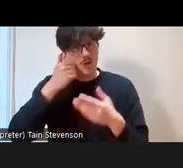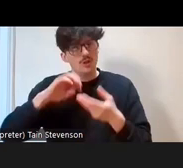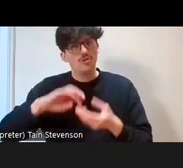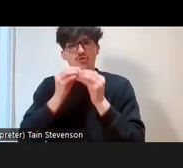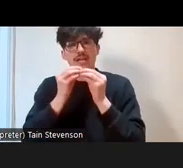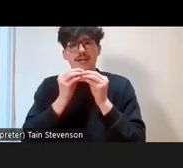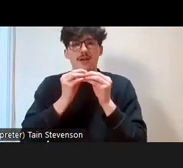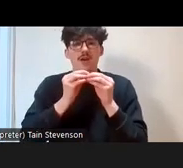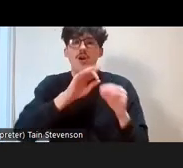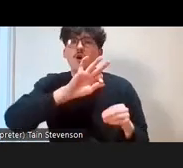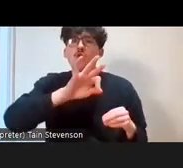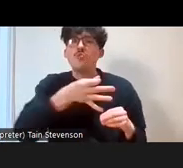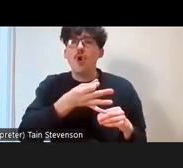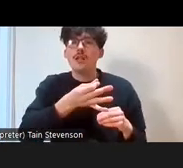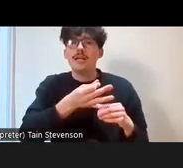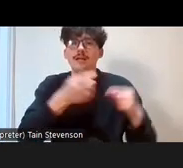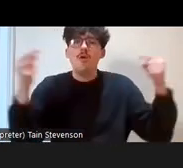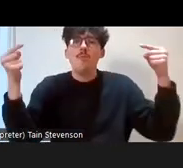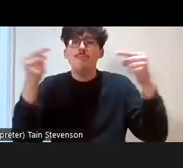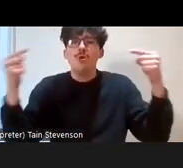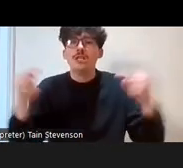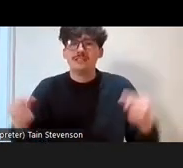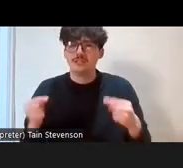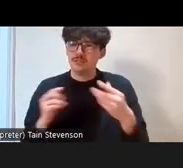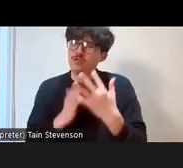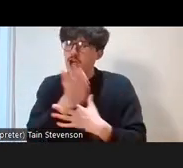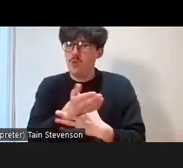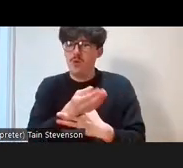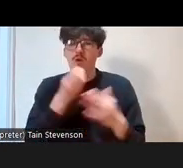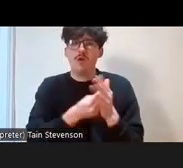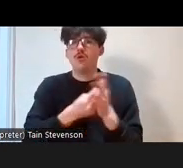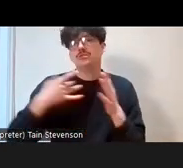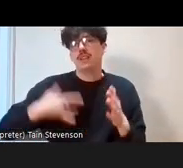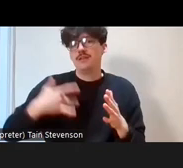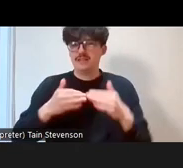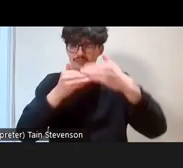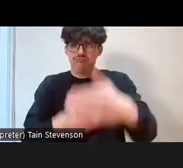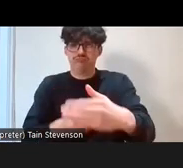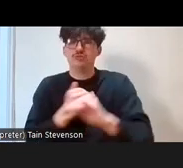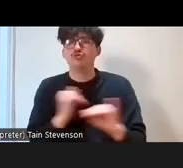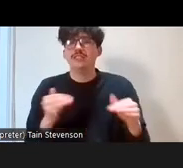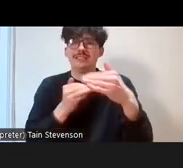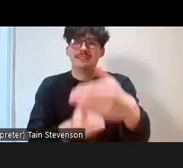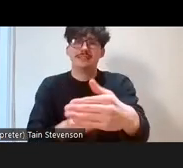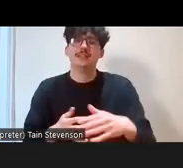quarterly bulletins throughout the cost-of-living crisis. We have used an analytical impact model: